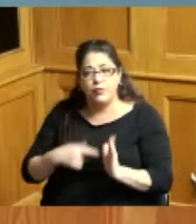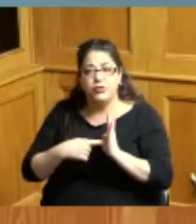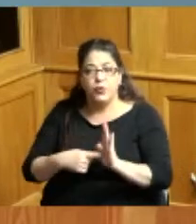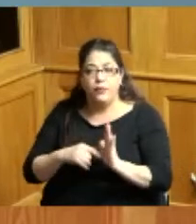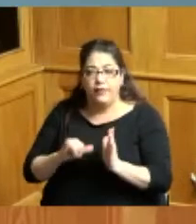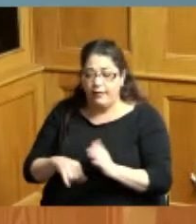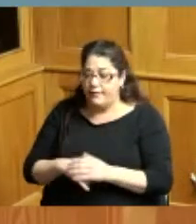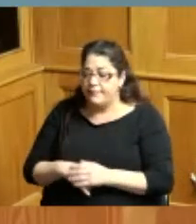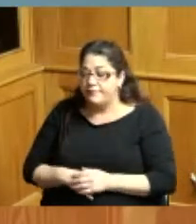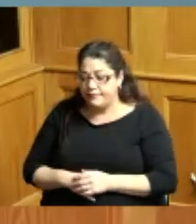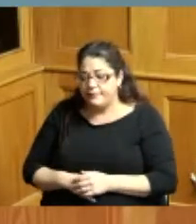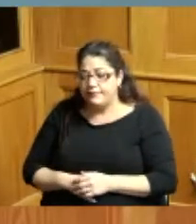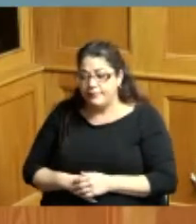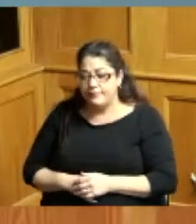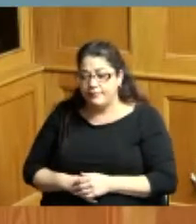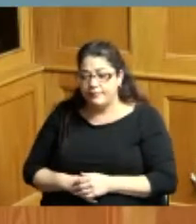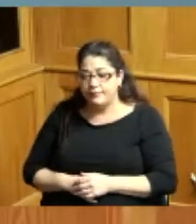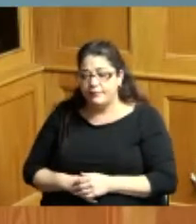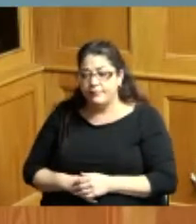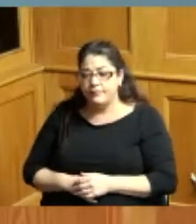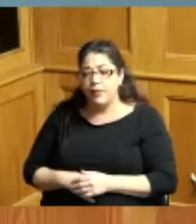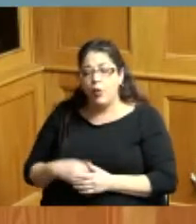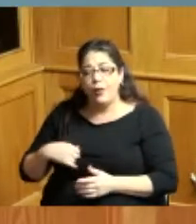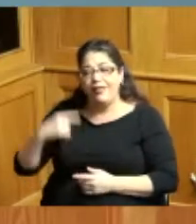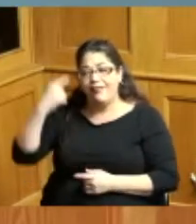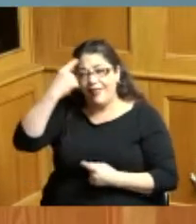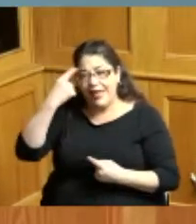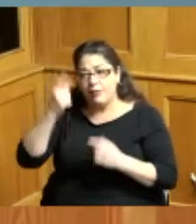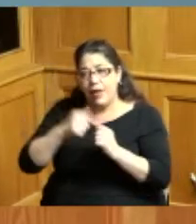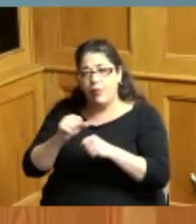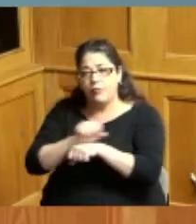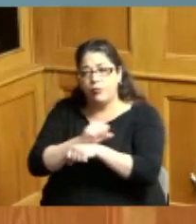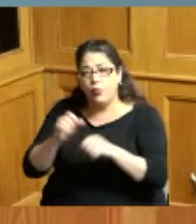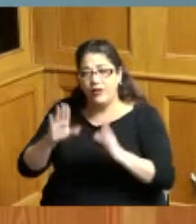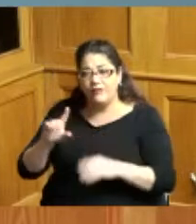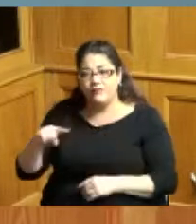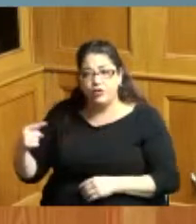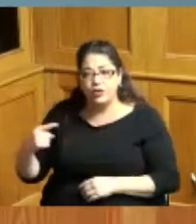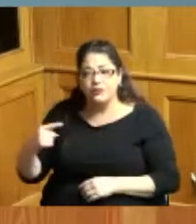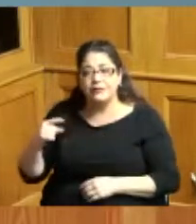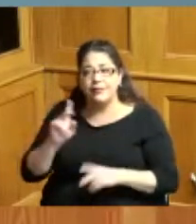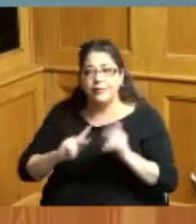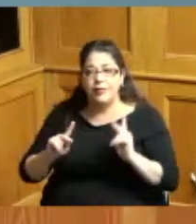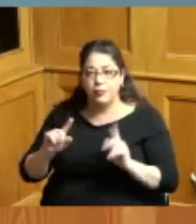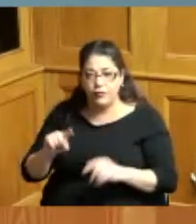that we are putting our employees first and also the people first so at this point I would like to